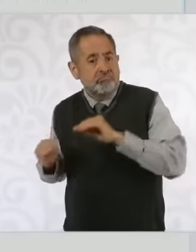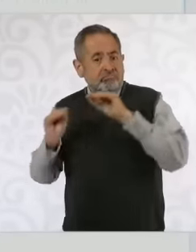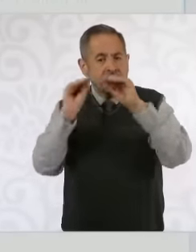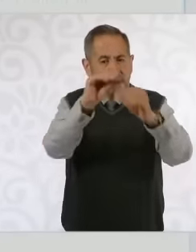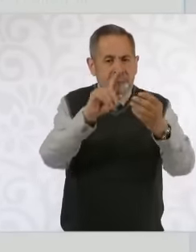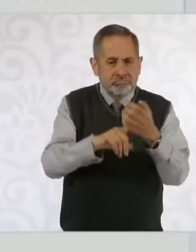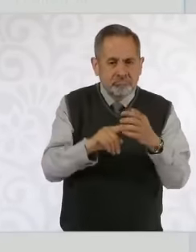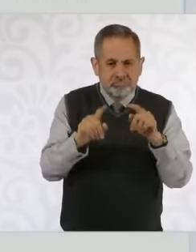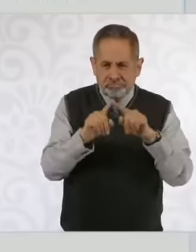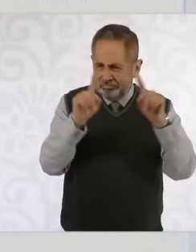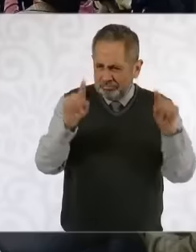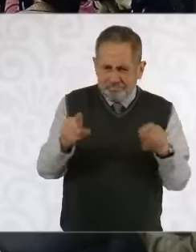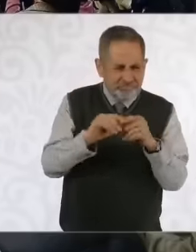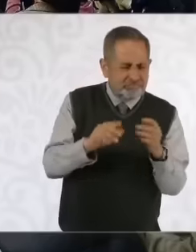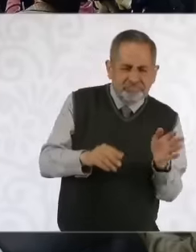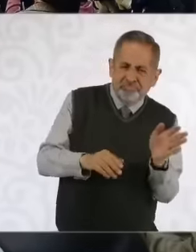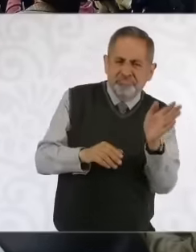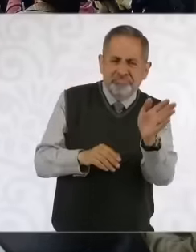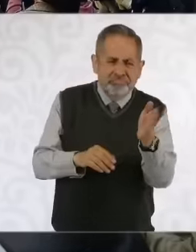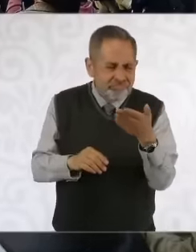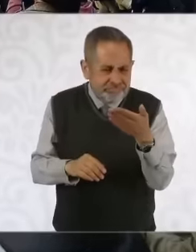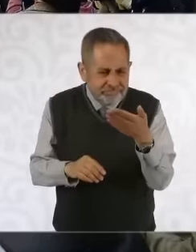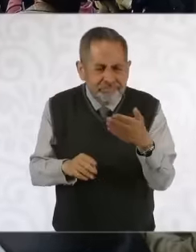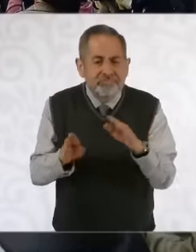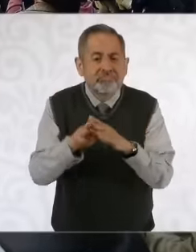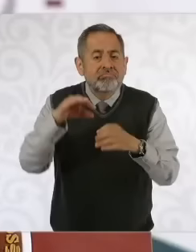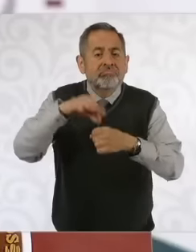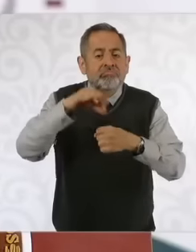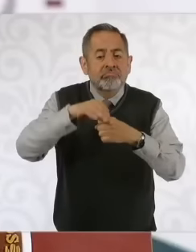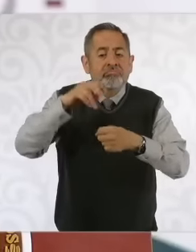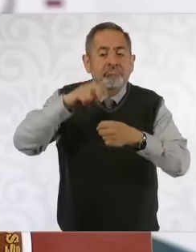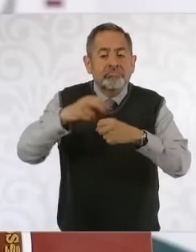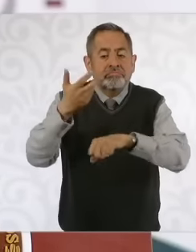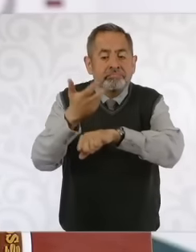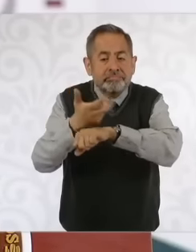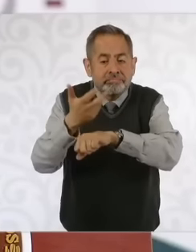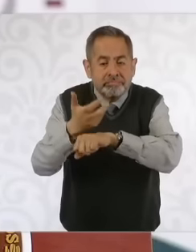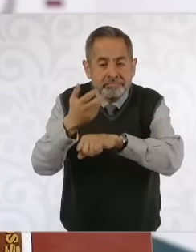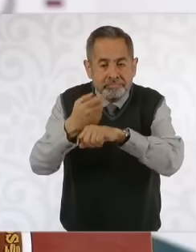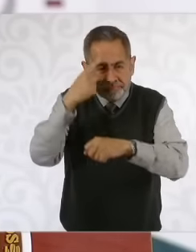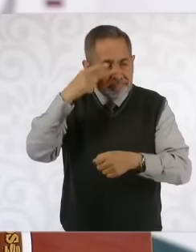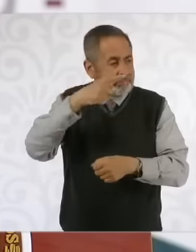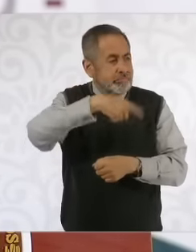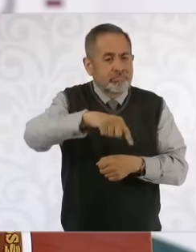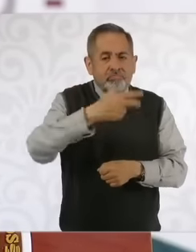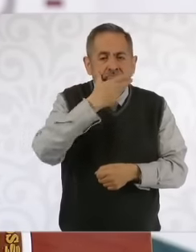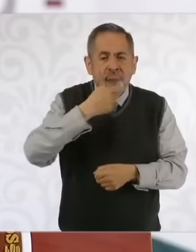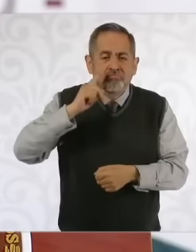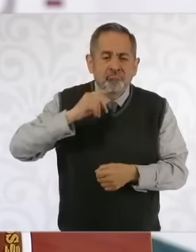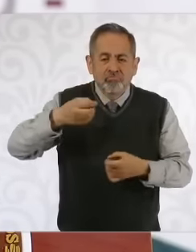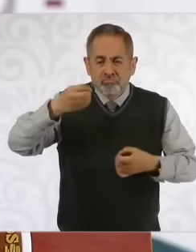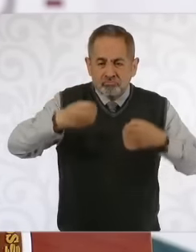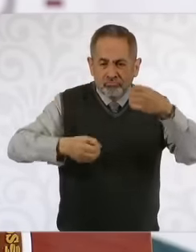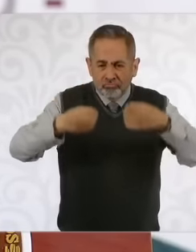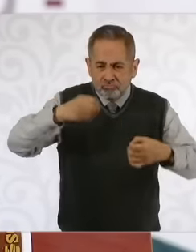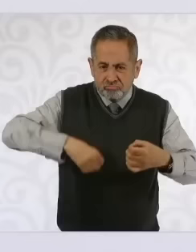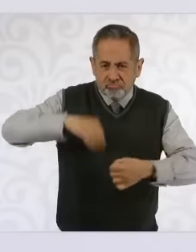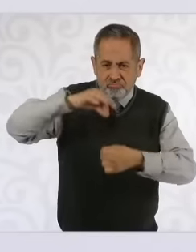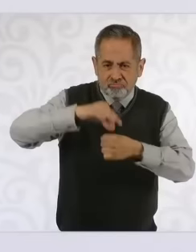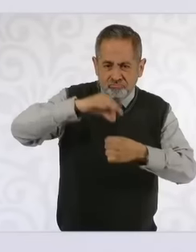let's see if you can find it there, about how they vote in the United States for judges in one of the states.